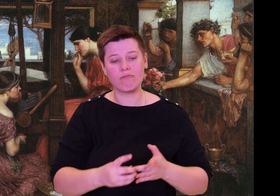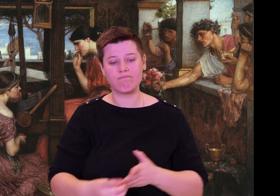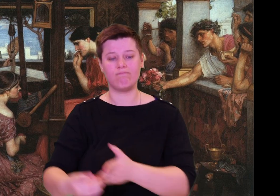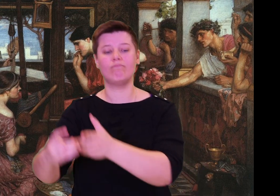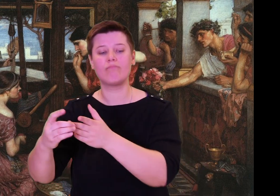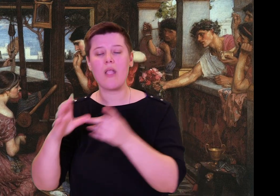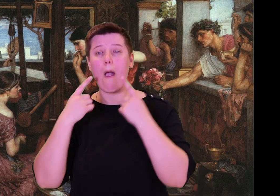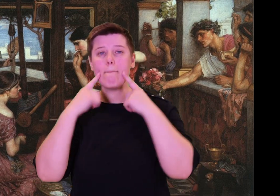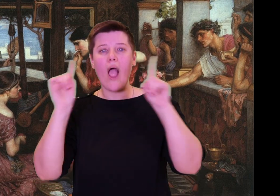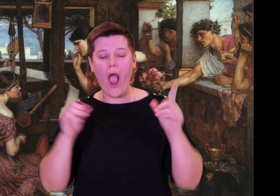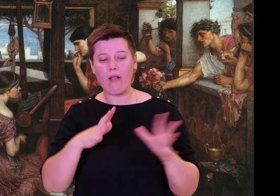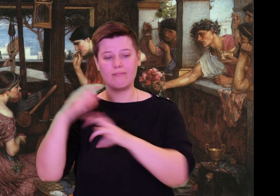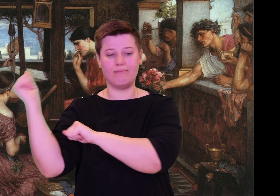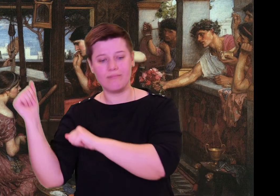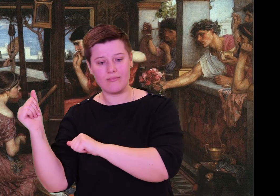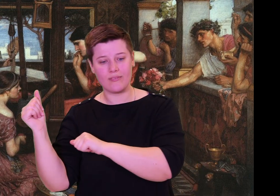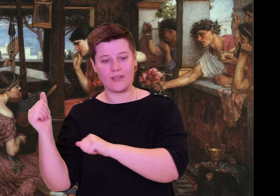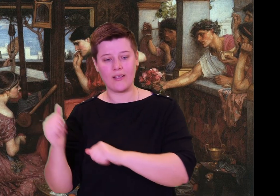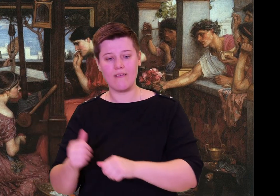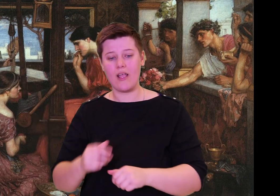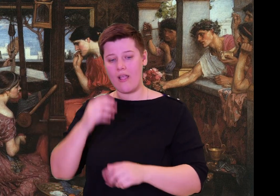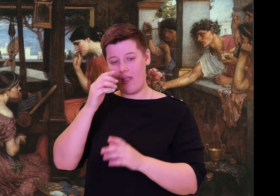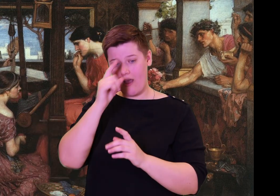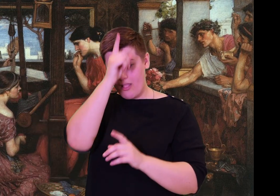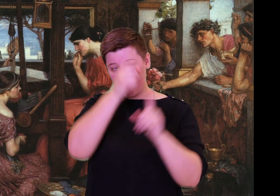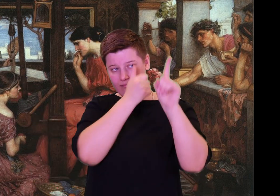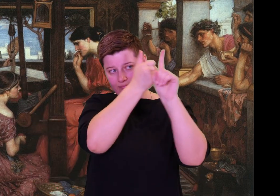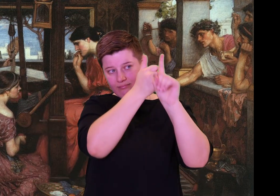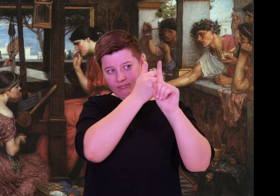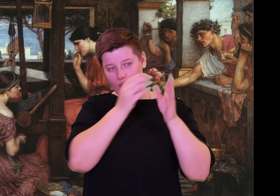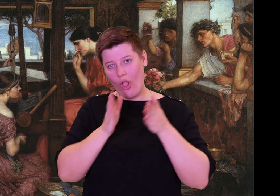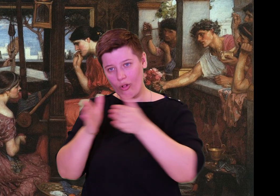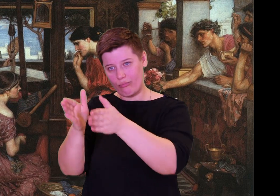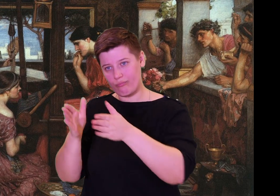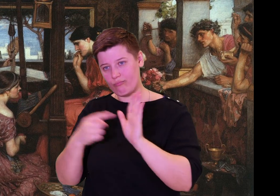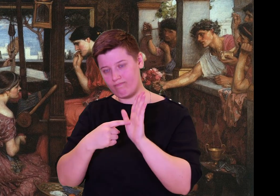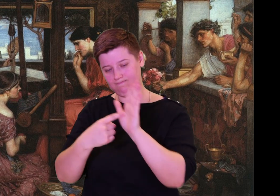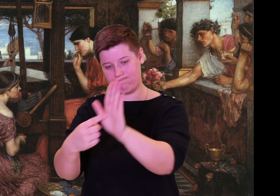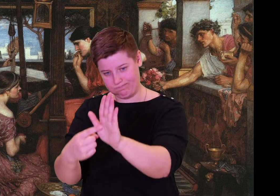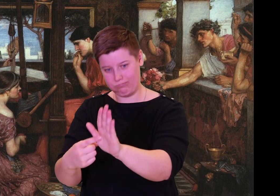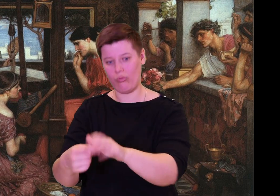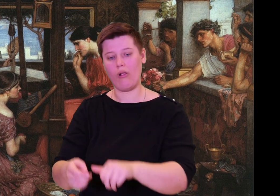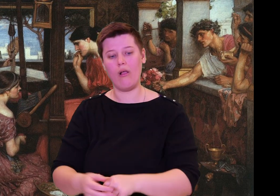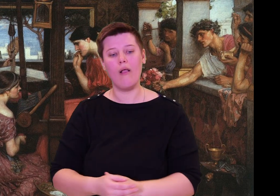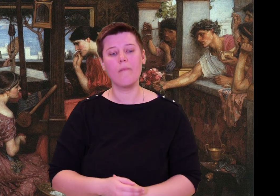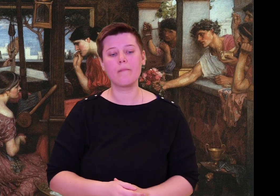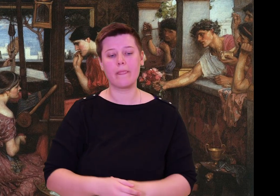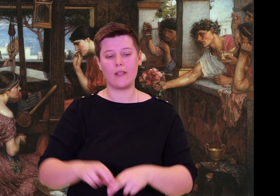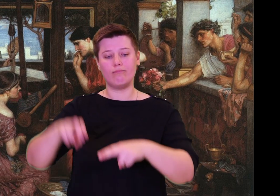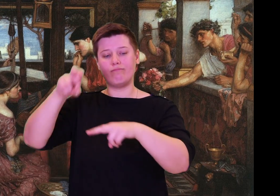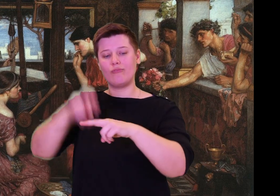Come on! No time to waste! We must be gone!"